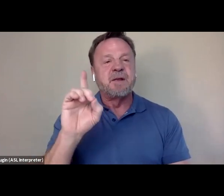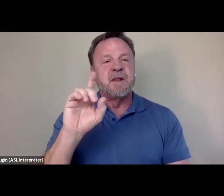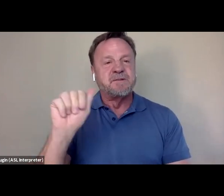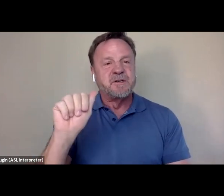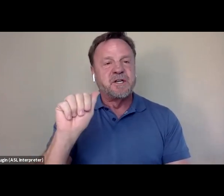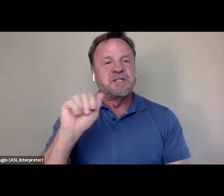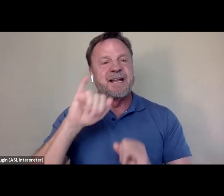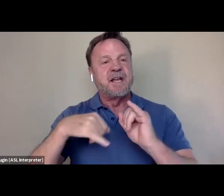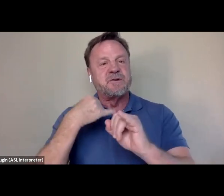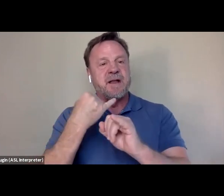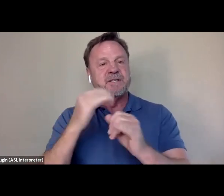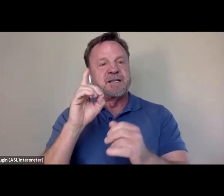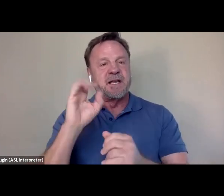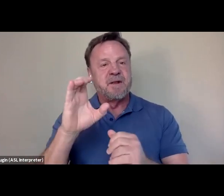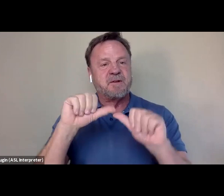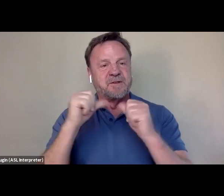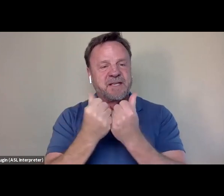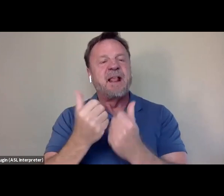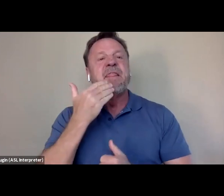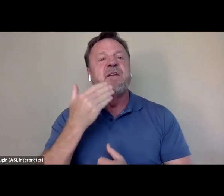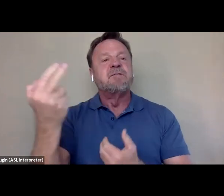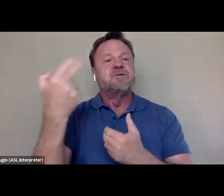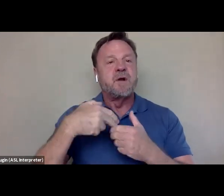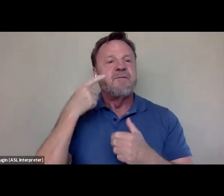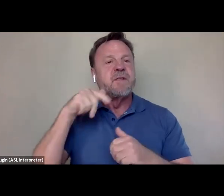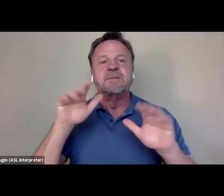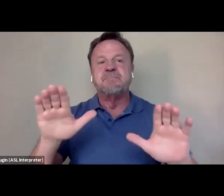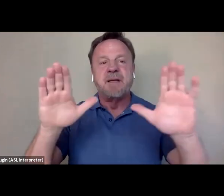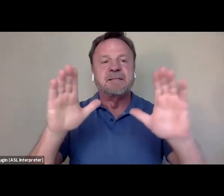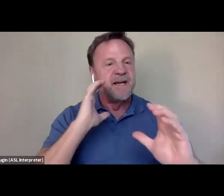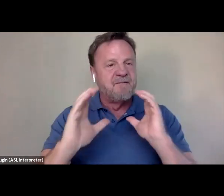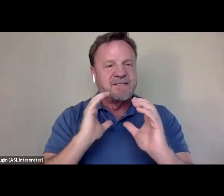Thank you for joining us for this amazing conversation